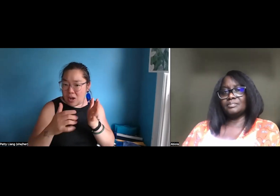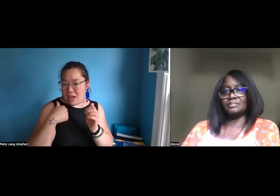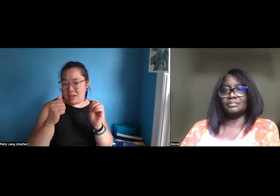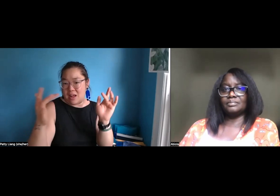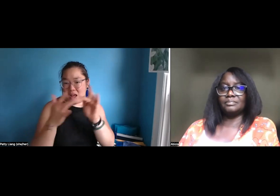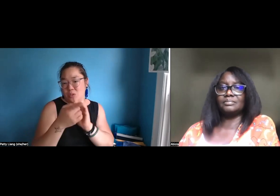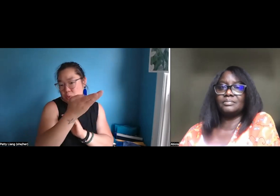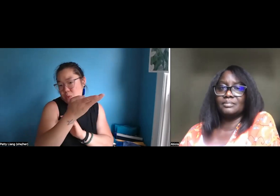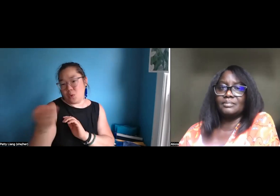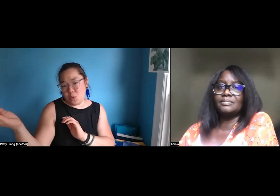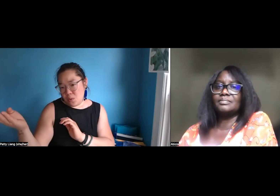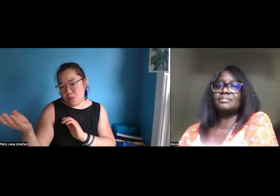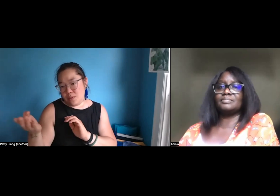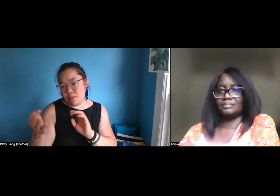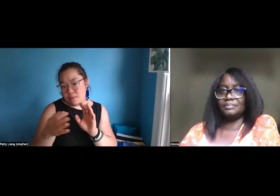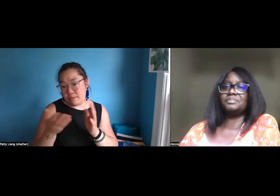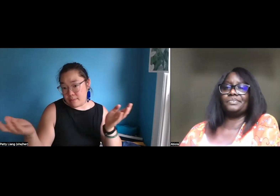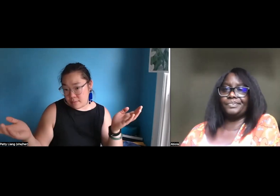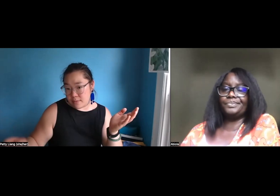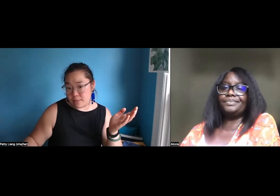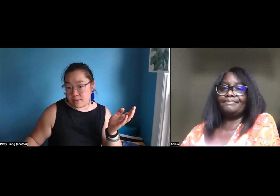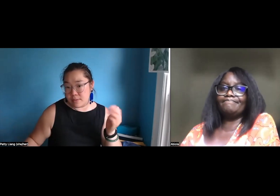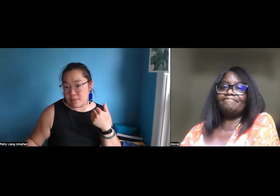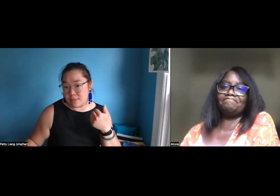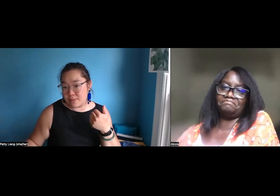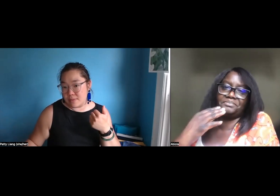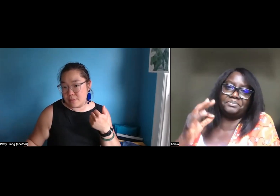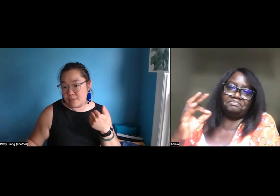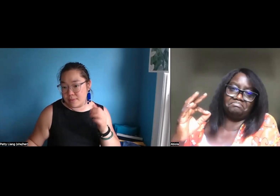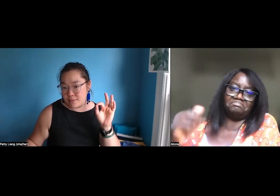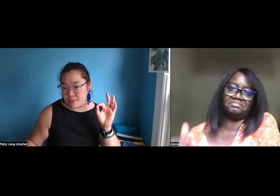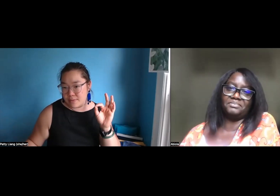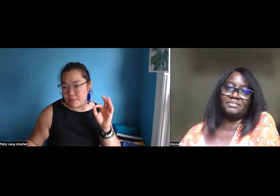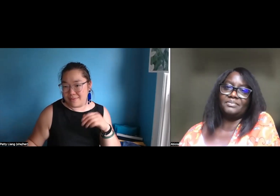maybe a local organization, or company has contacted us for our specific needs.